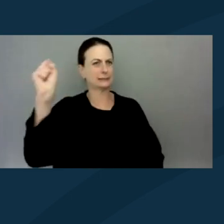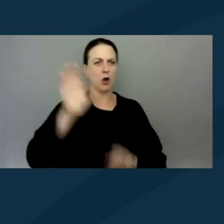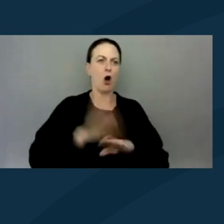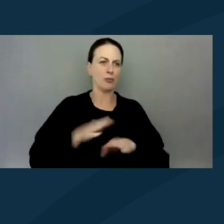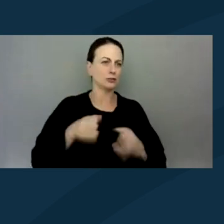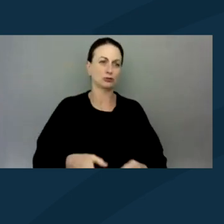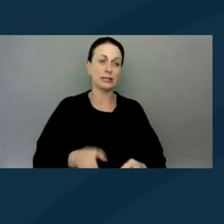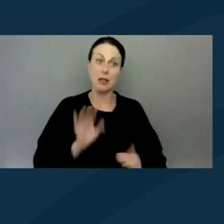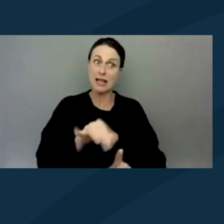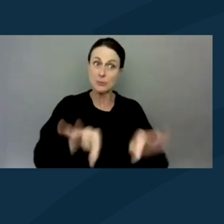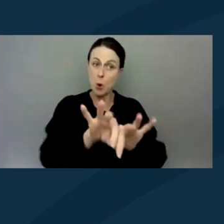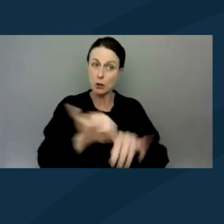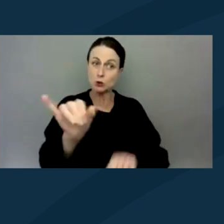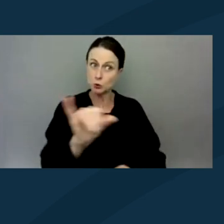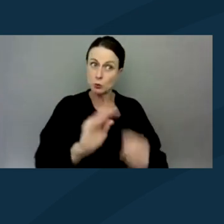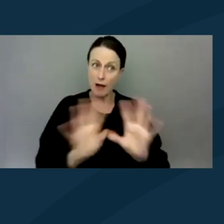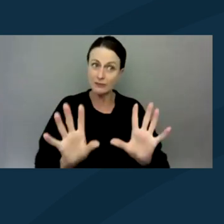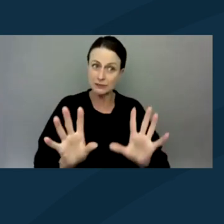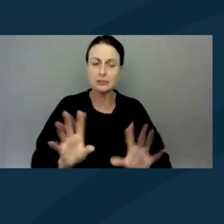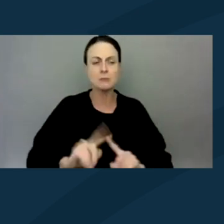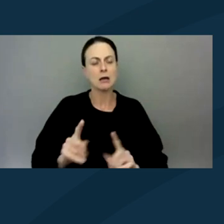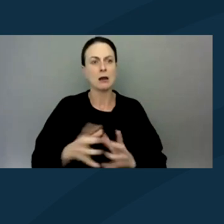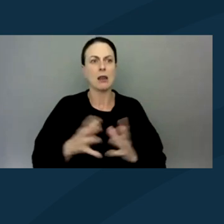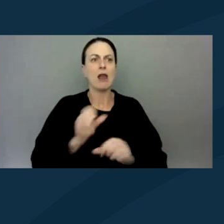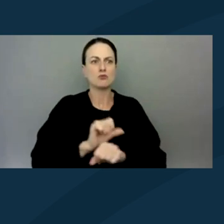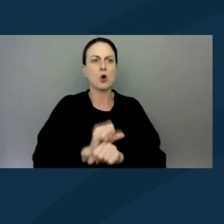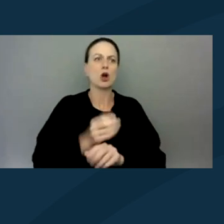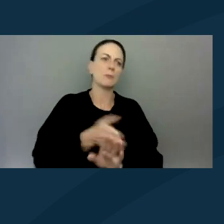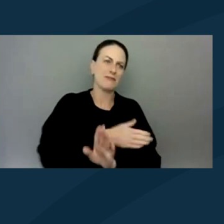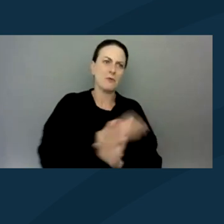Although that's important too. I mean, maybe that's how you wanna contribute or that's one of the ways.